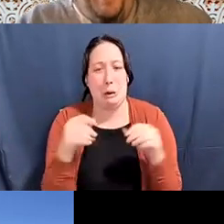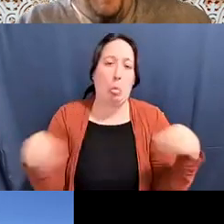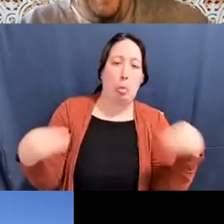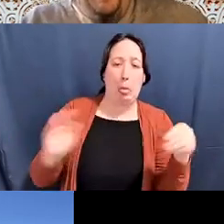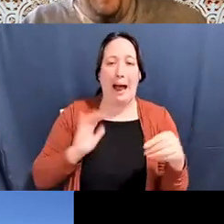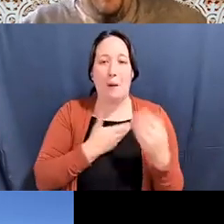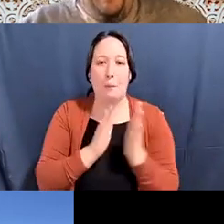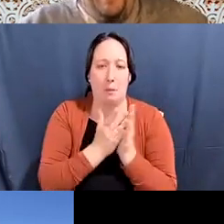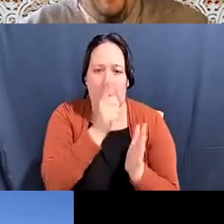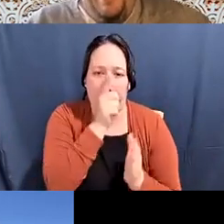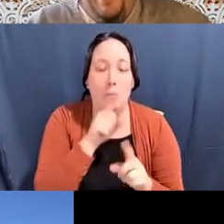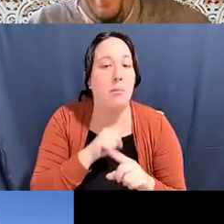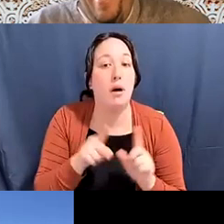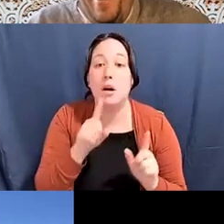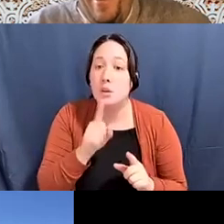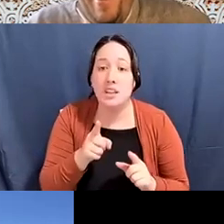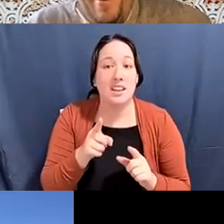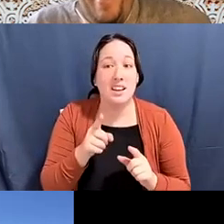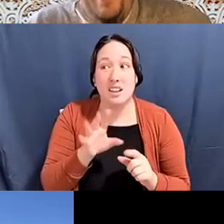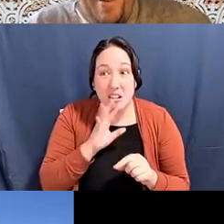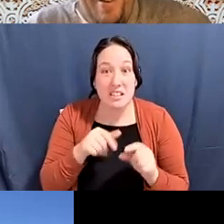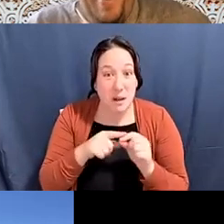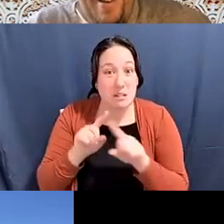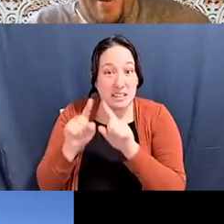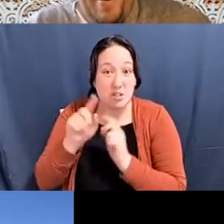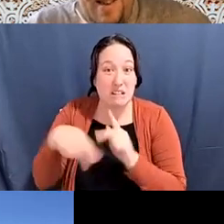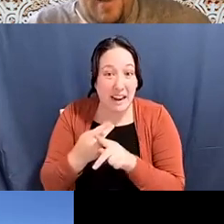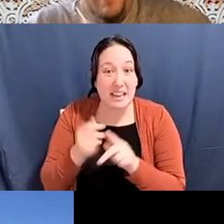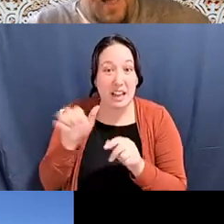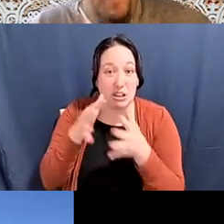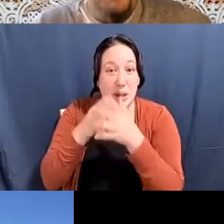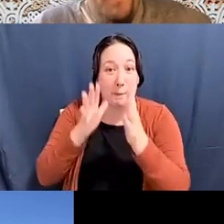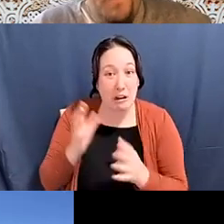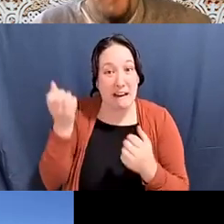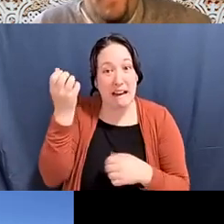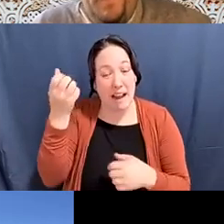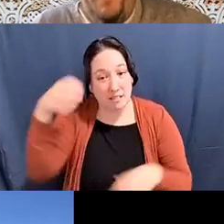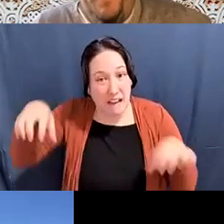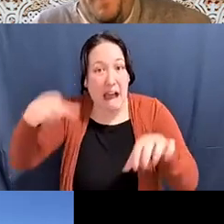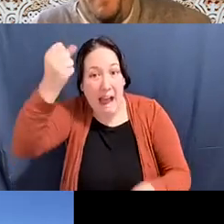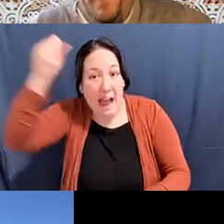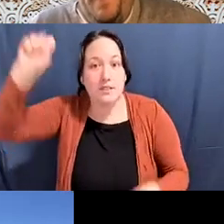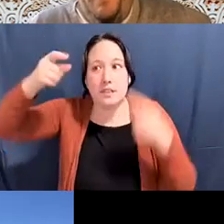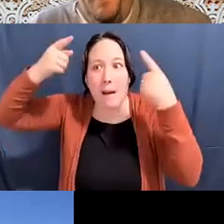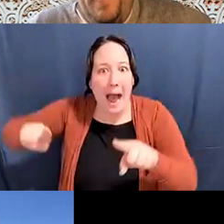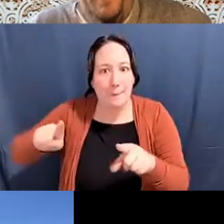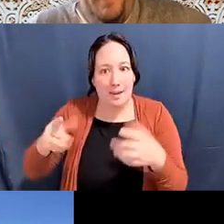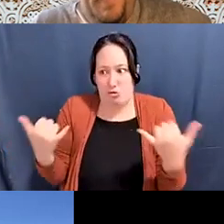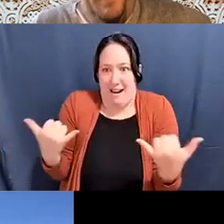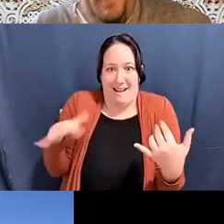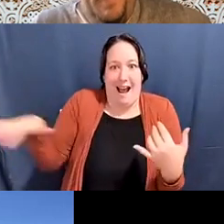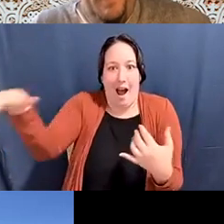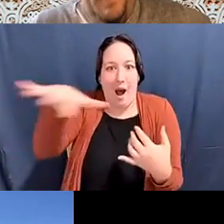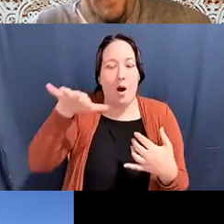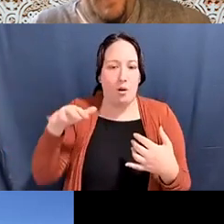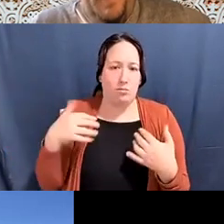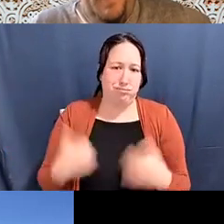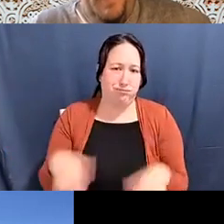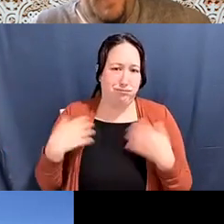Diane Fujino: really talks about different kinds of Asian American activism happening on the ground and then organizations you can connect with; and then my second thing is, you know,